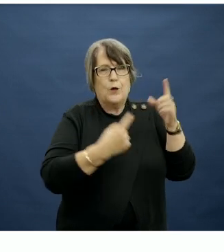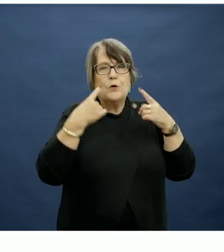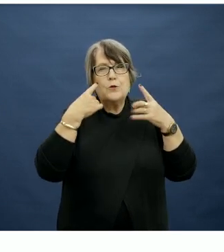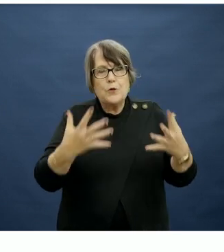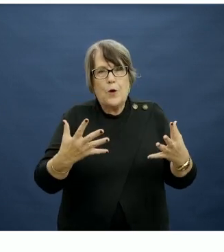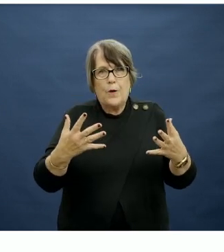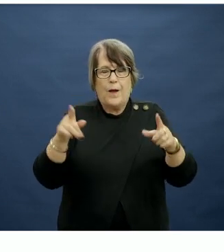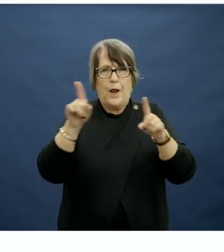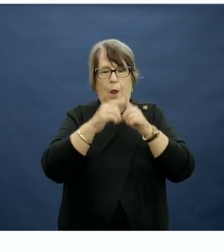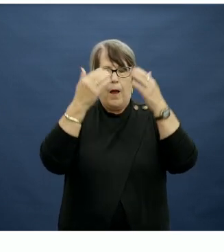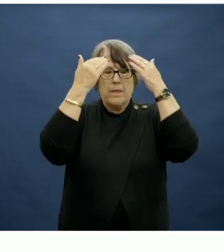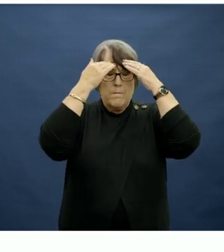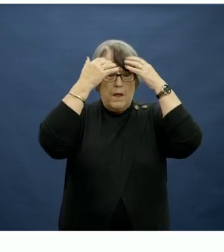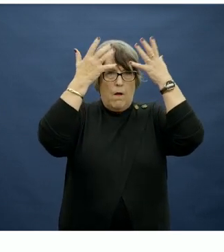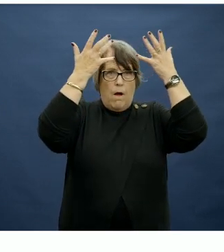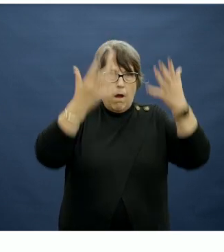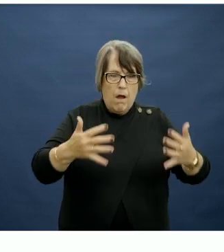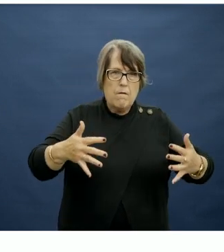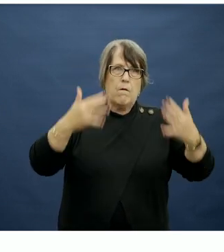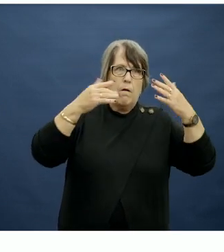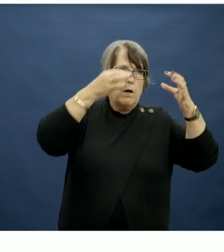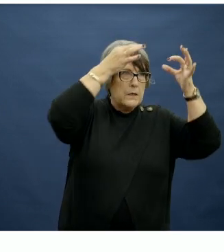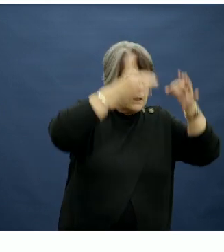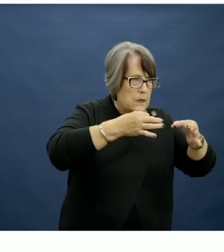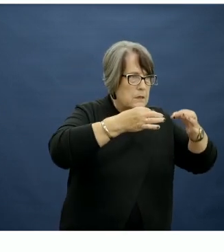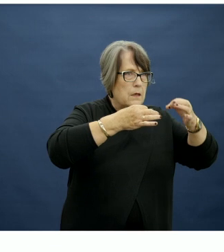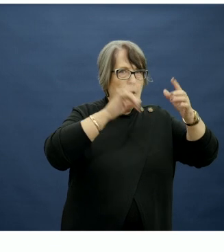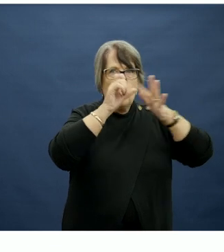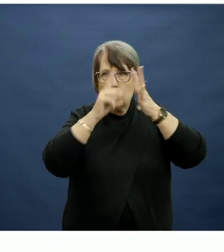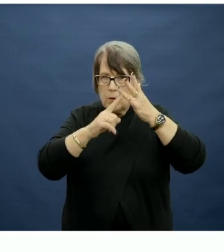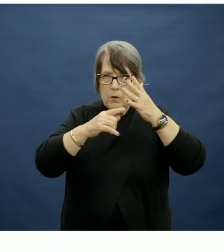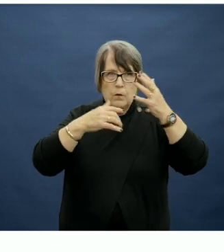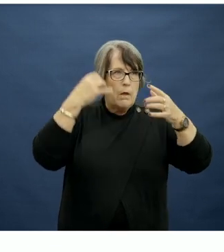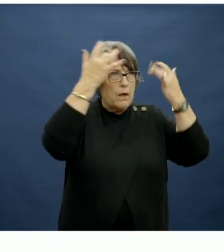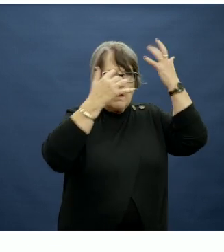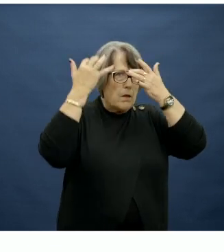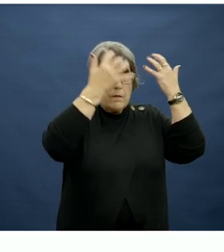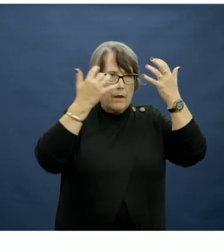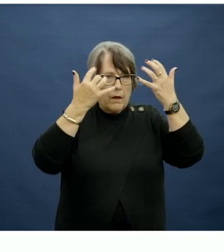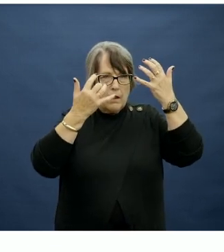we call the mental load or the range of decisions and trade offs, the mental lists, the juggling